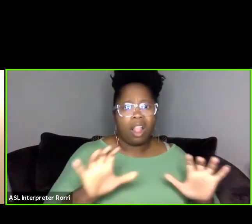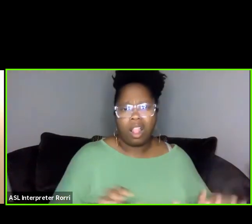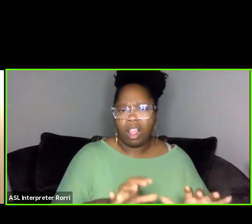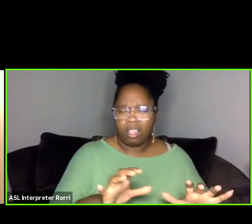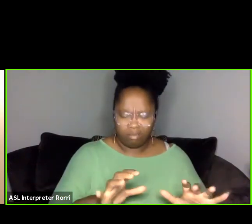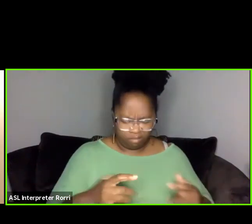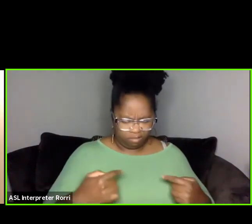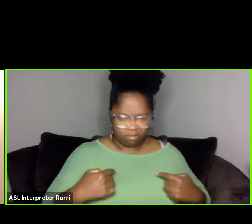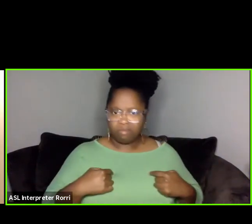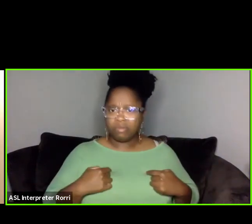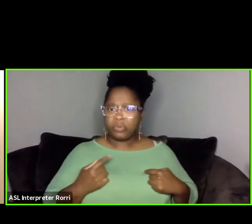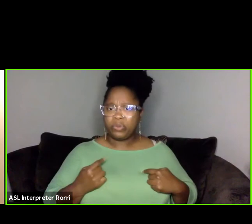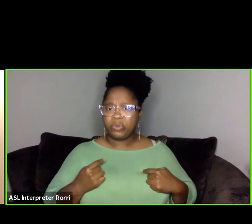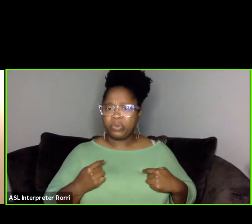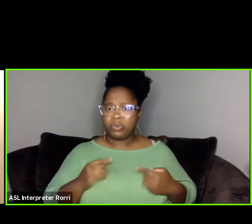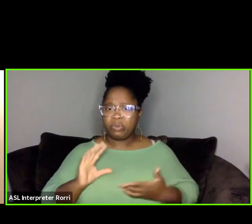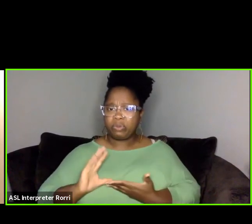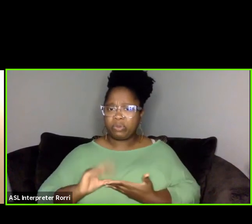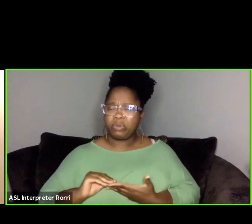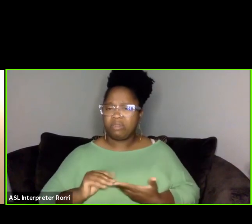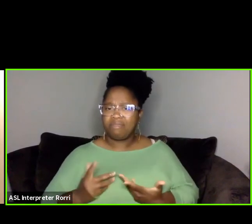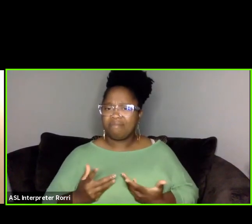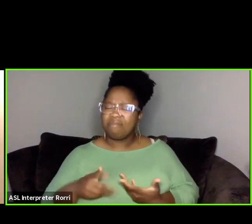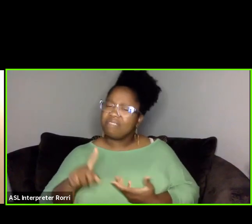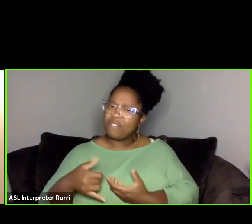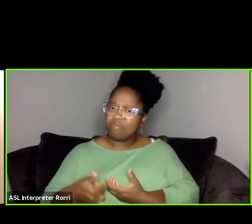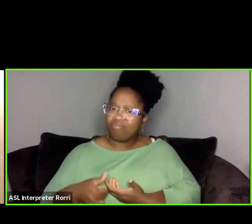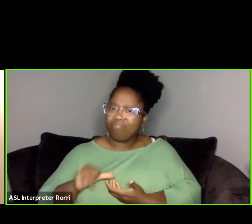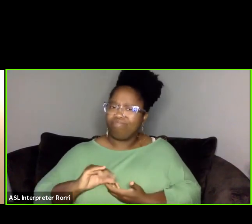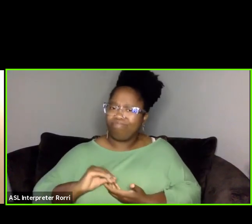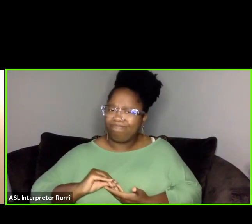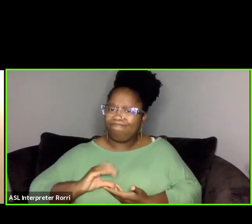to make sure that we're healthy in every possible way.